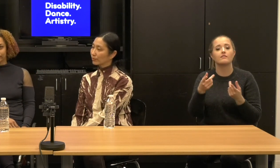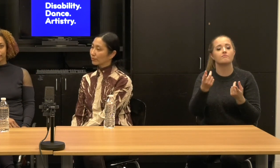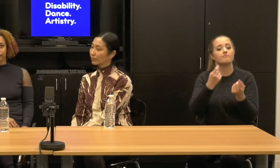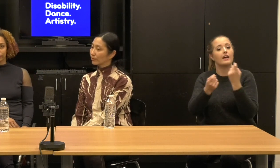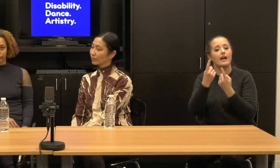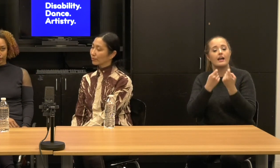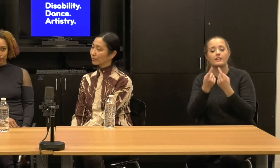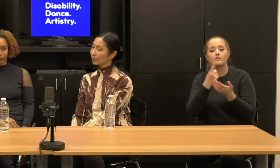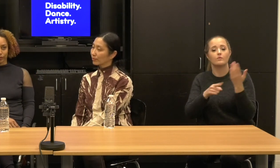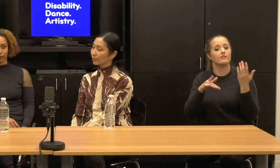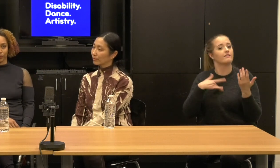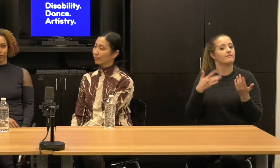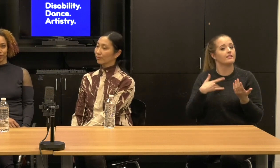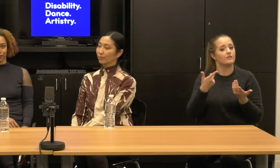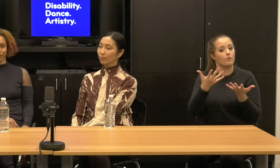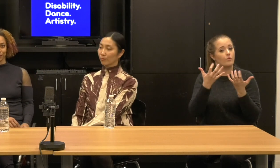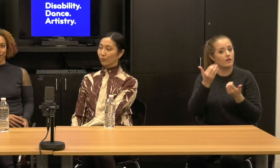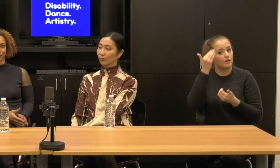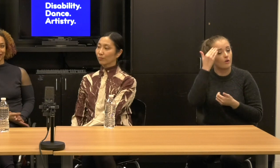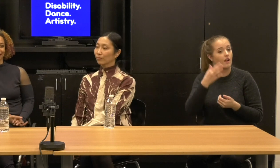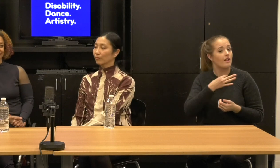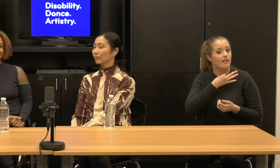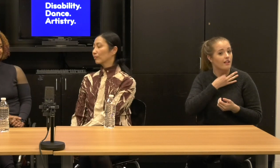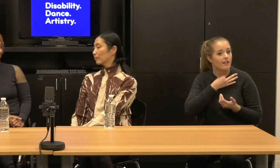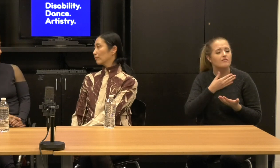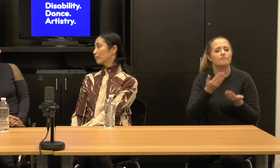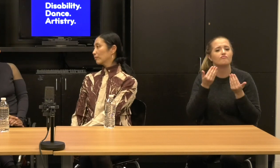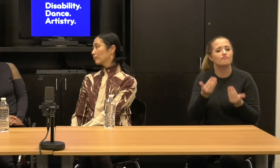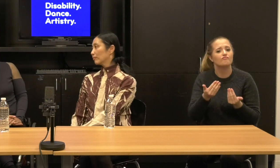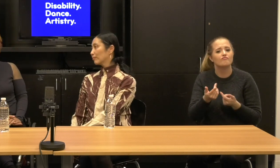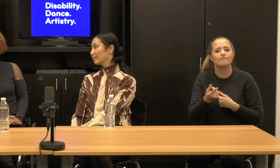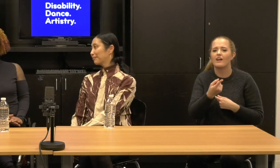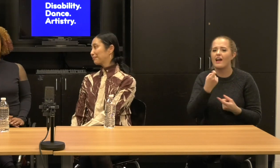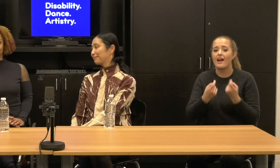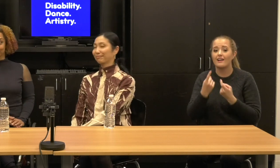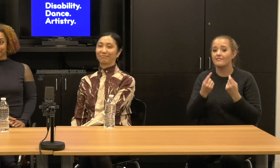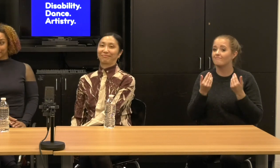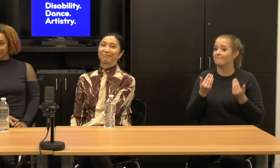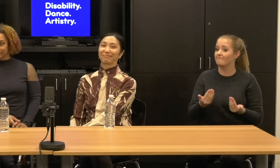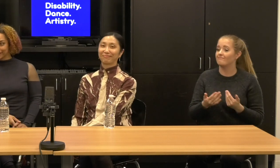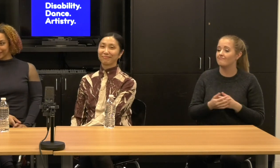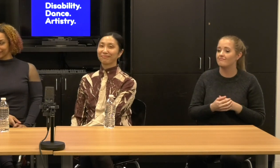If there's stuff that you want to know that you want to ask about, let us know.